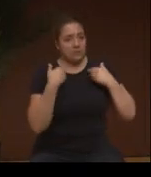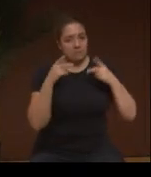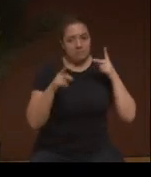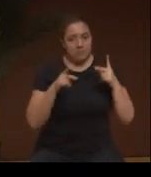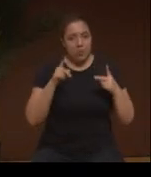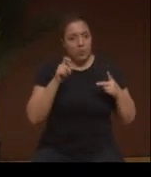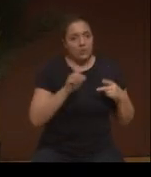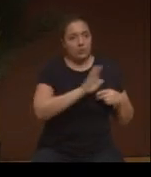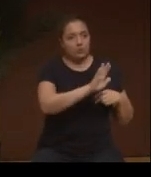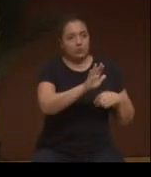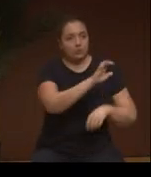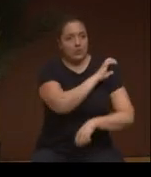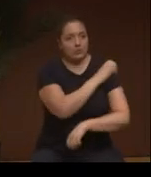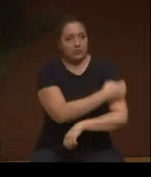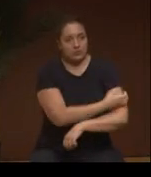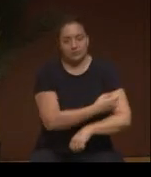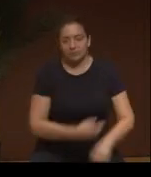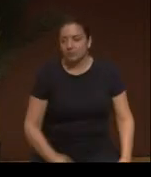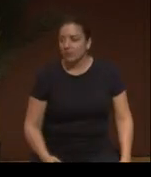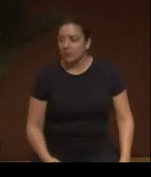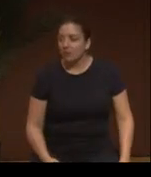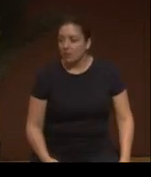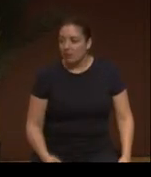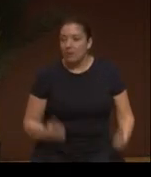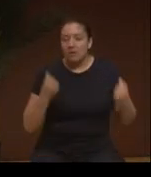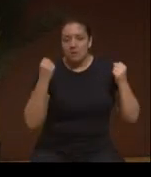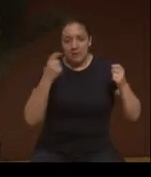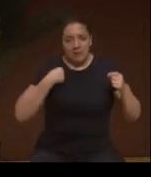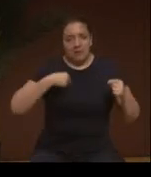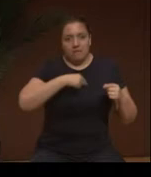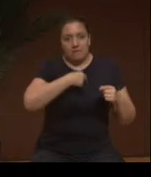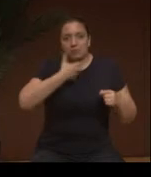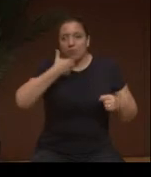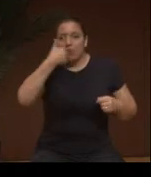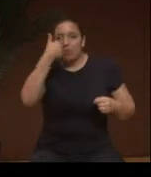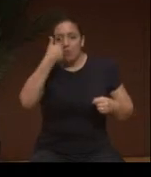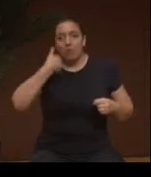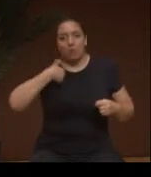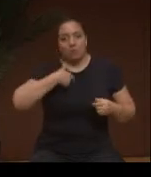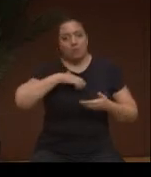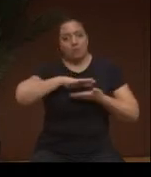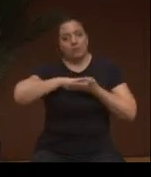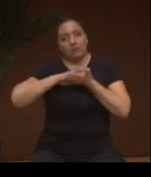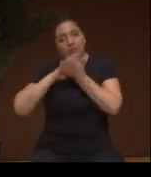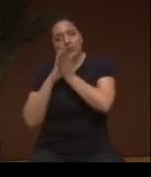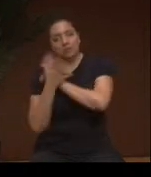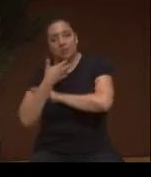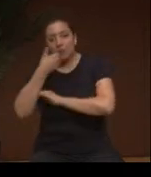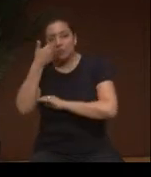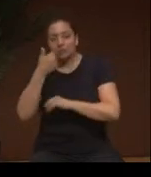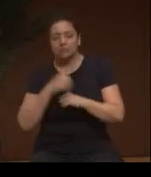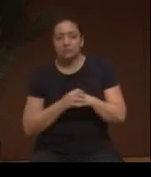One point I'd like to make, especially to the elders, and to our community at large. We need our young people. That's right. We need that energy.